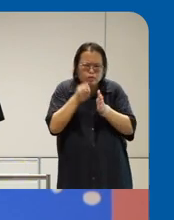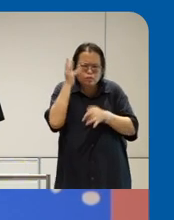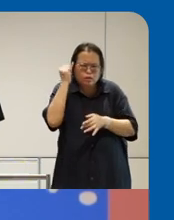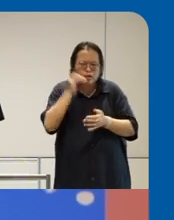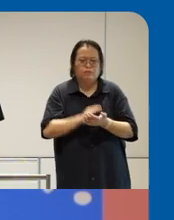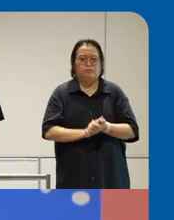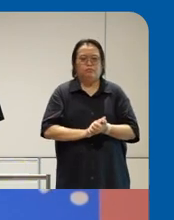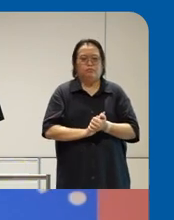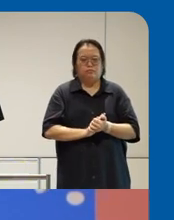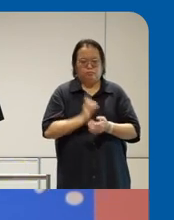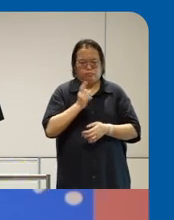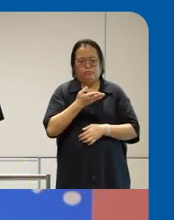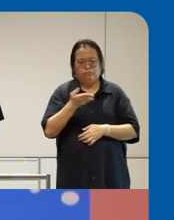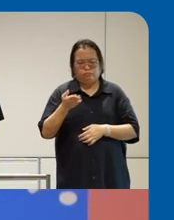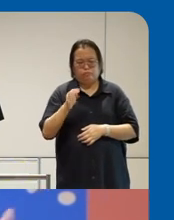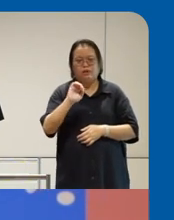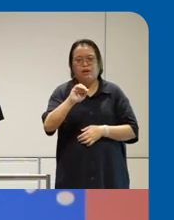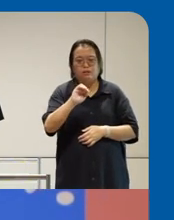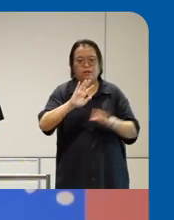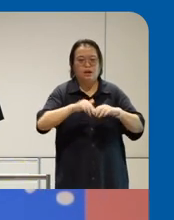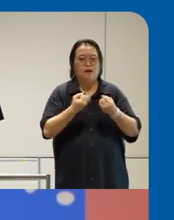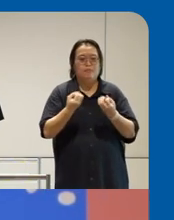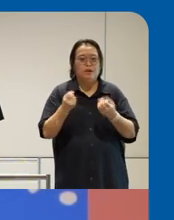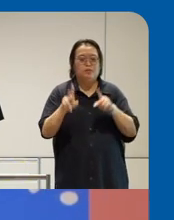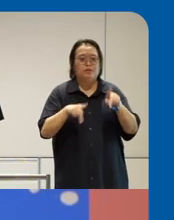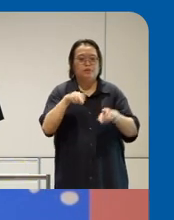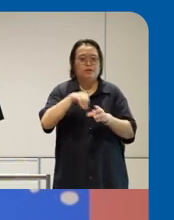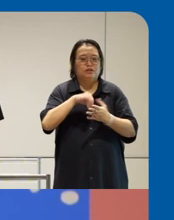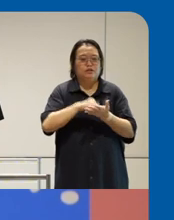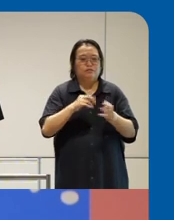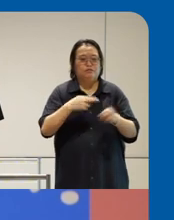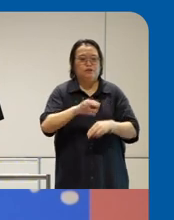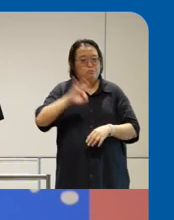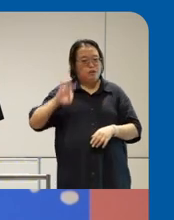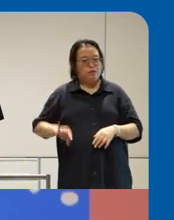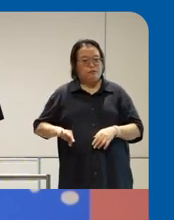i' like to ask is how many people in this room right now could benefit from inclusive design